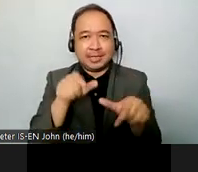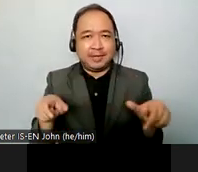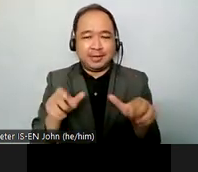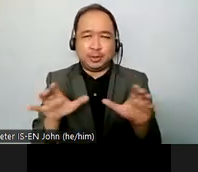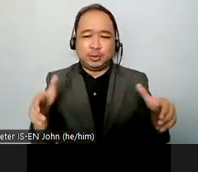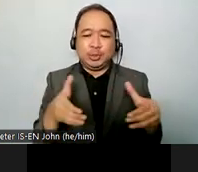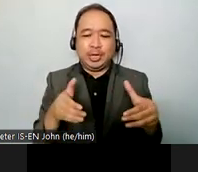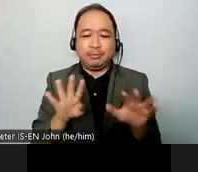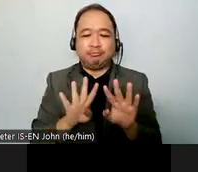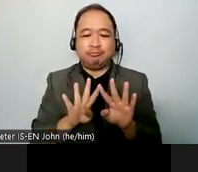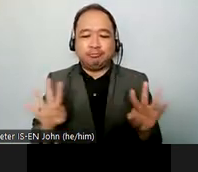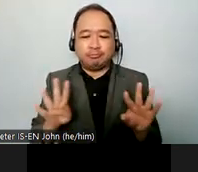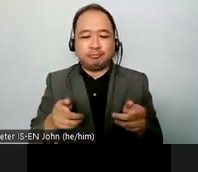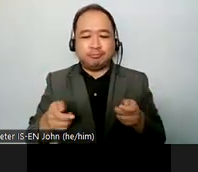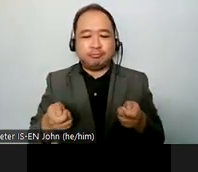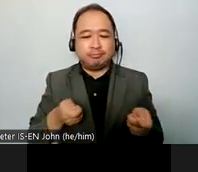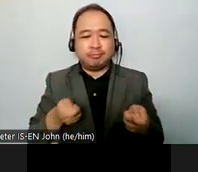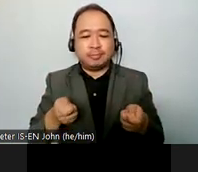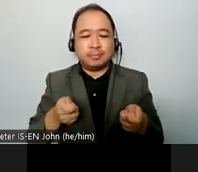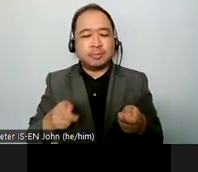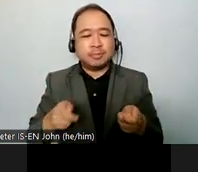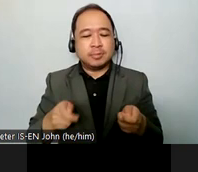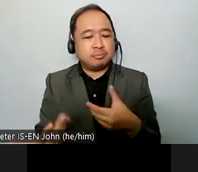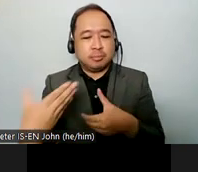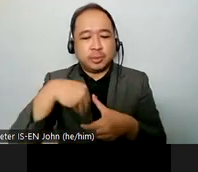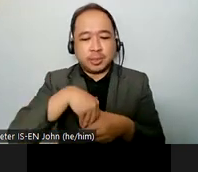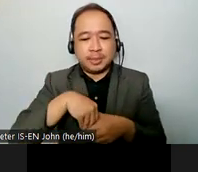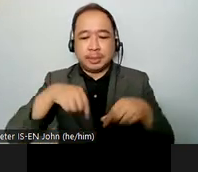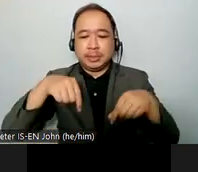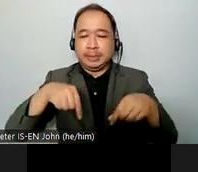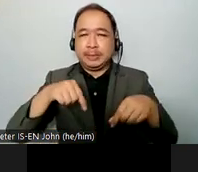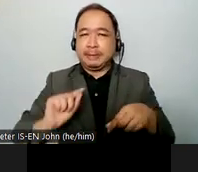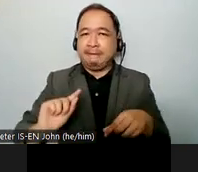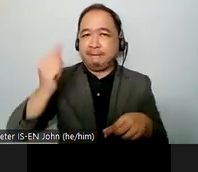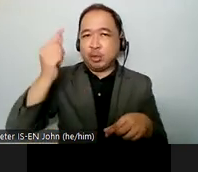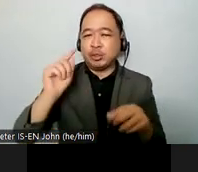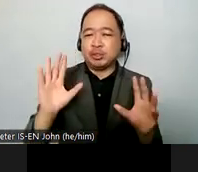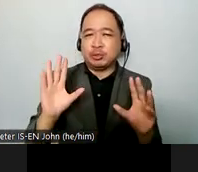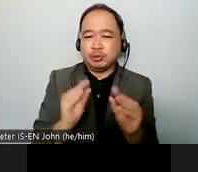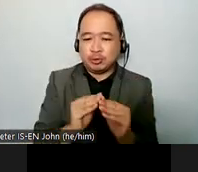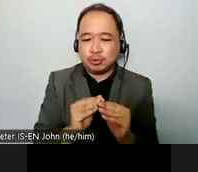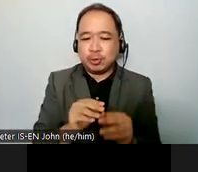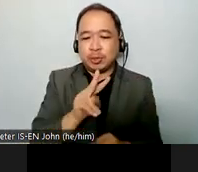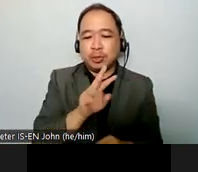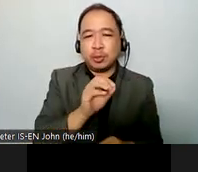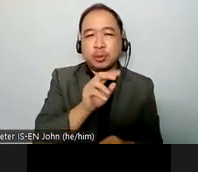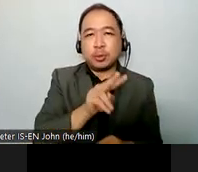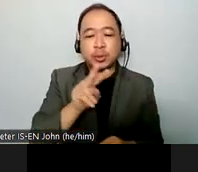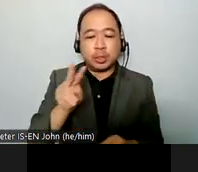between and among states article 32 international cooperation has particular